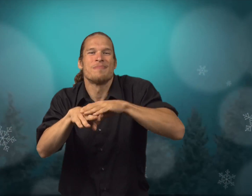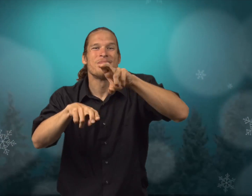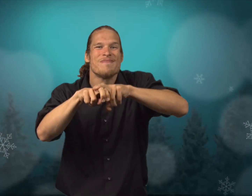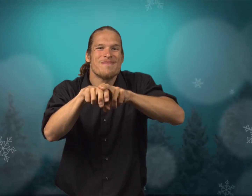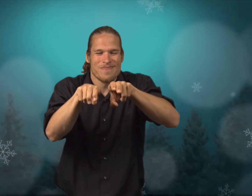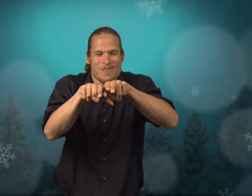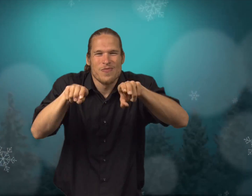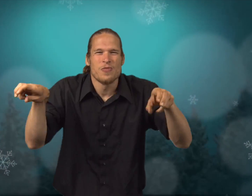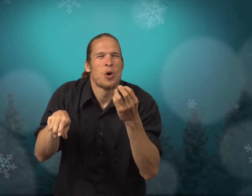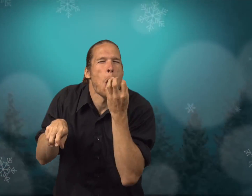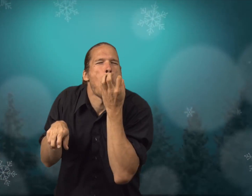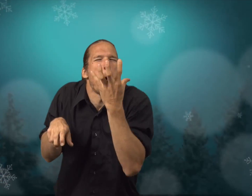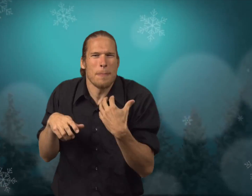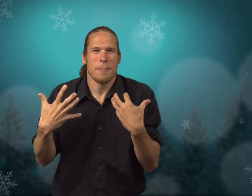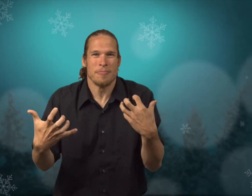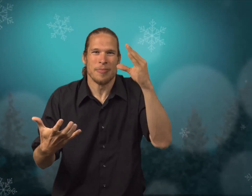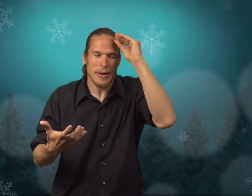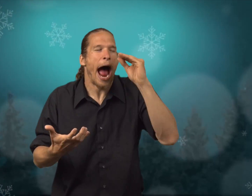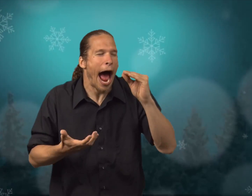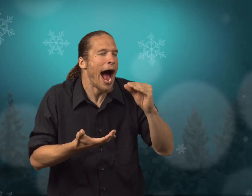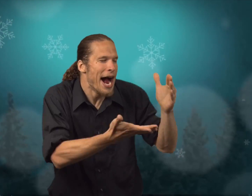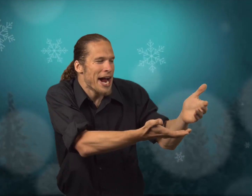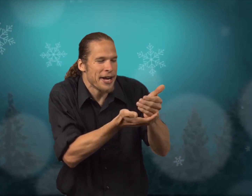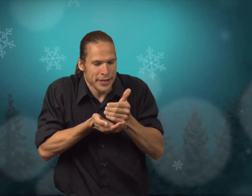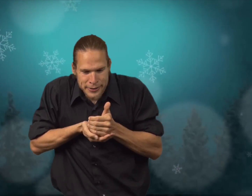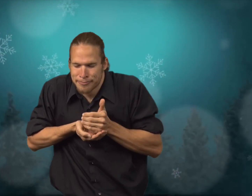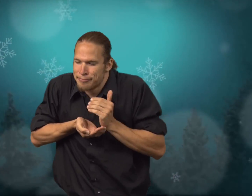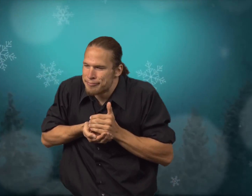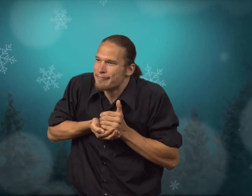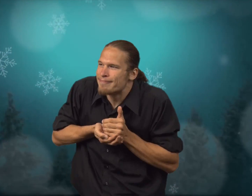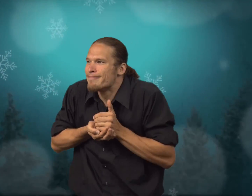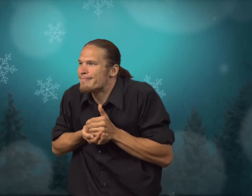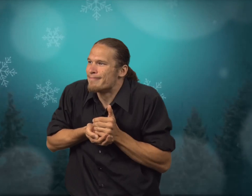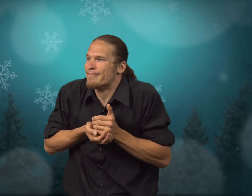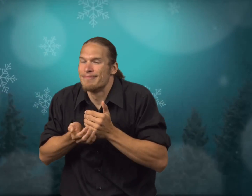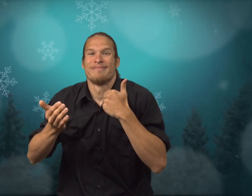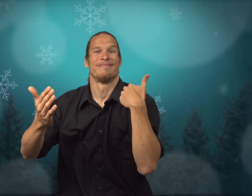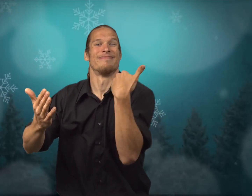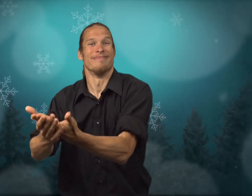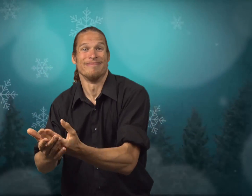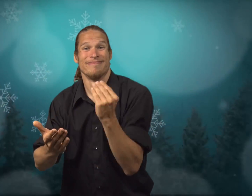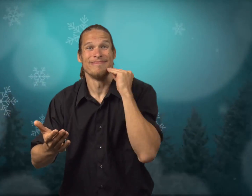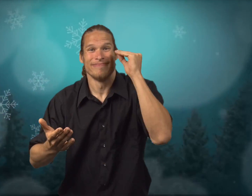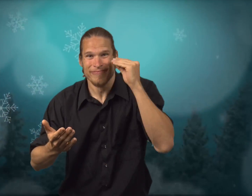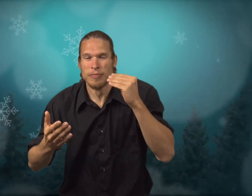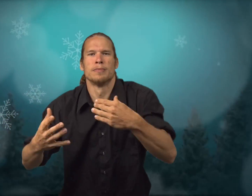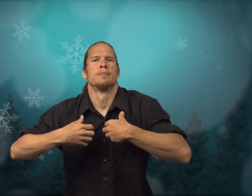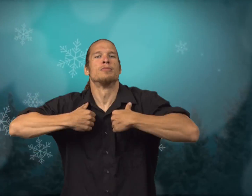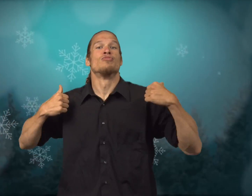I want to lie down on the couch and warm up." And the boy picks up the mouse and carries him back to the house.